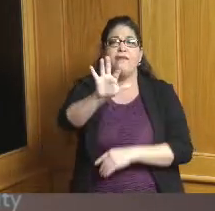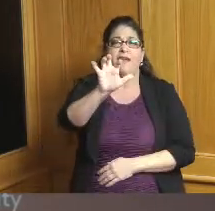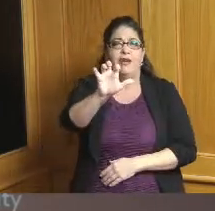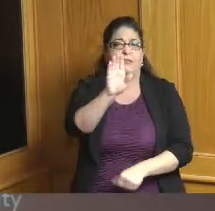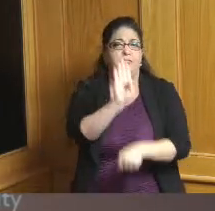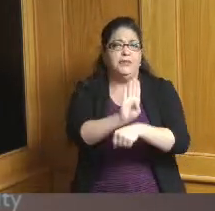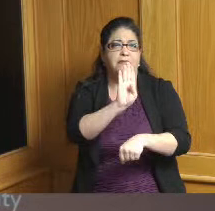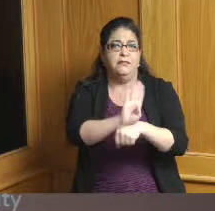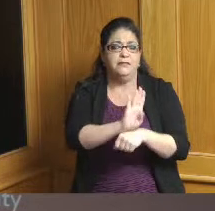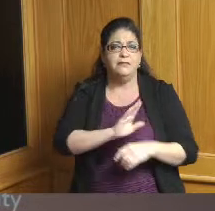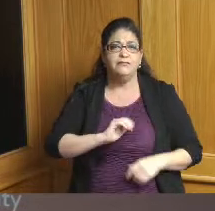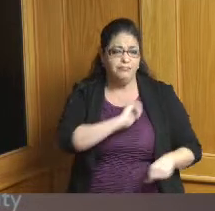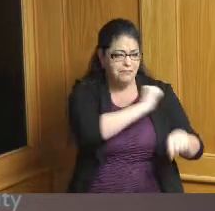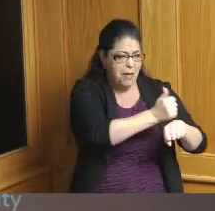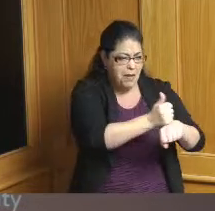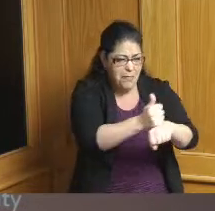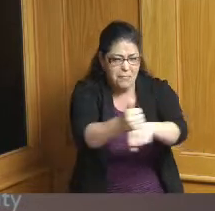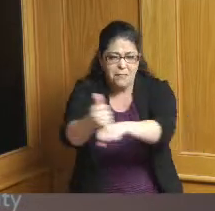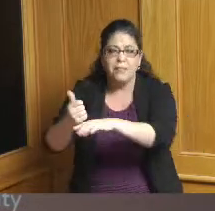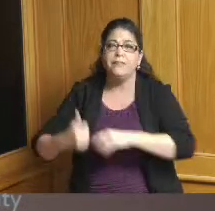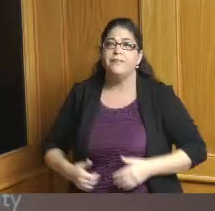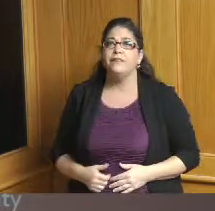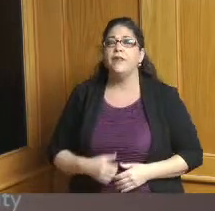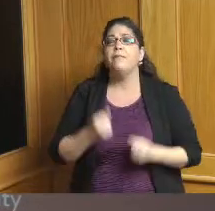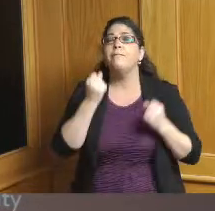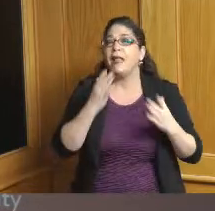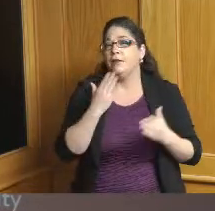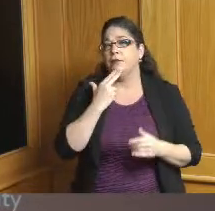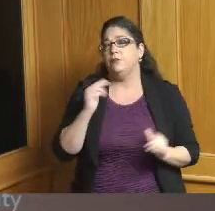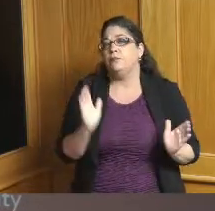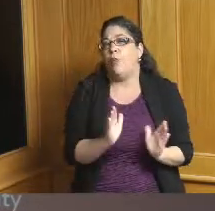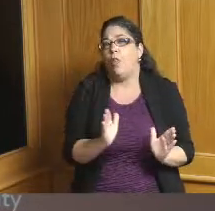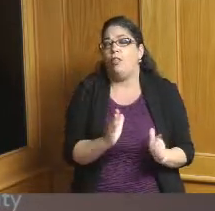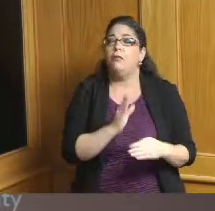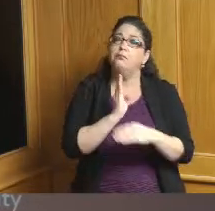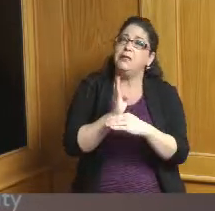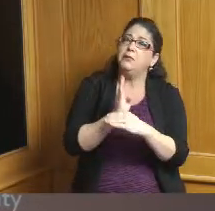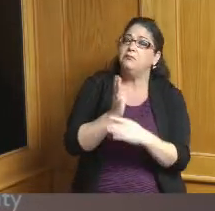the overwhelming majority of those companies are small medium-sized companies and our bread and